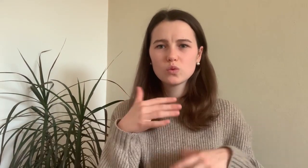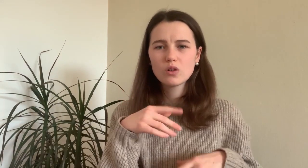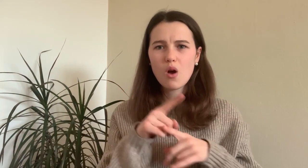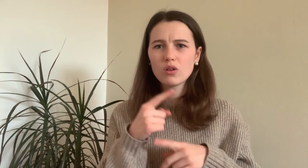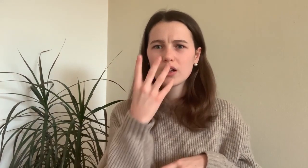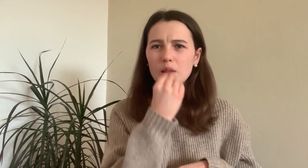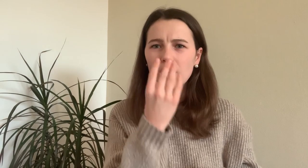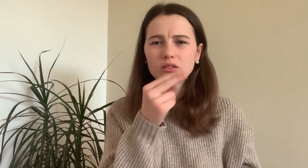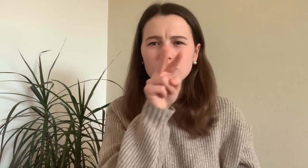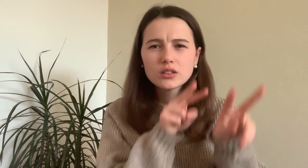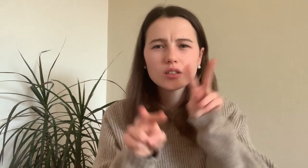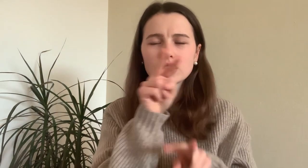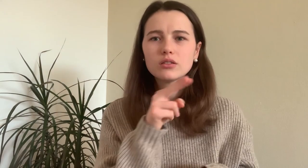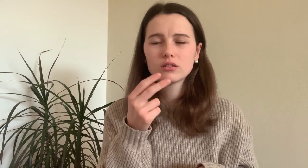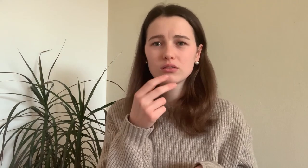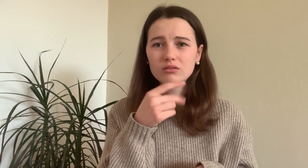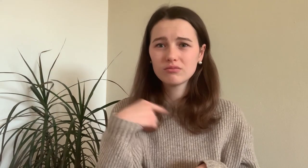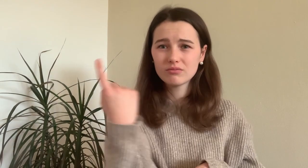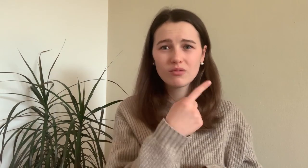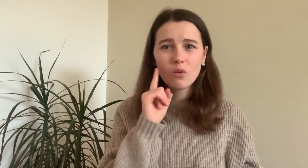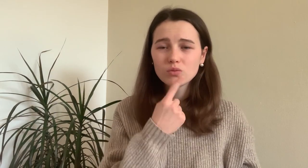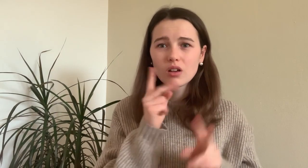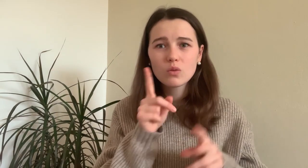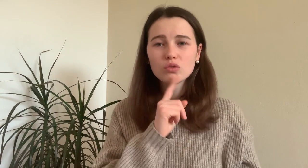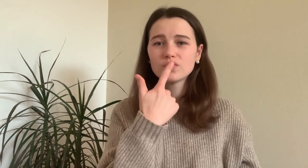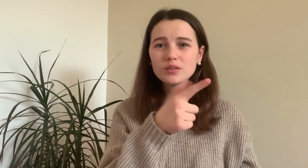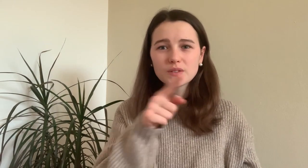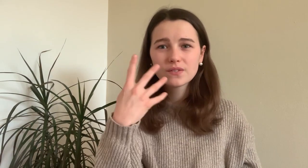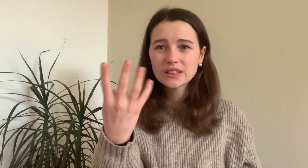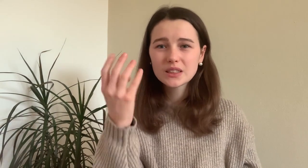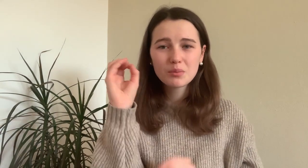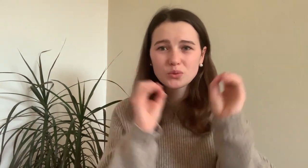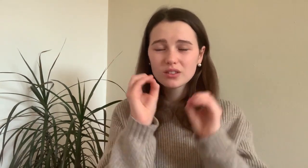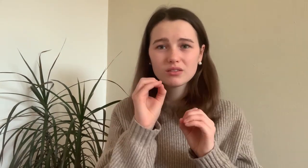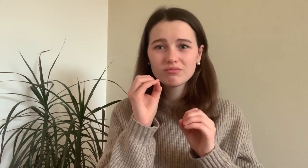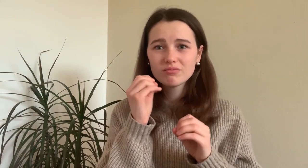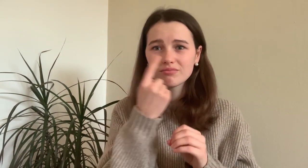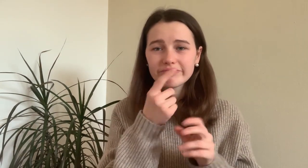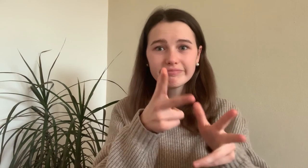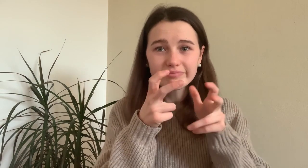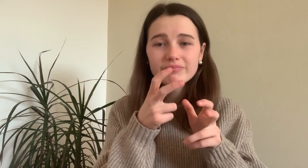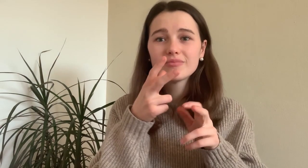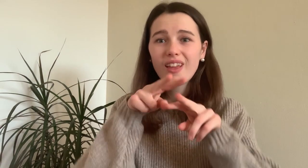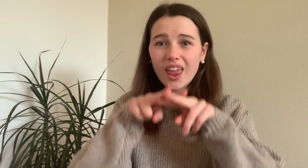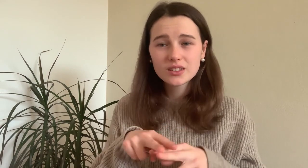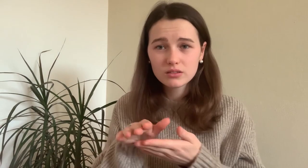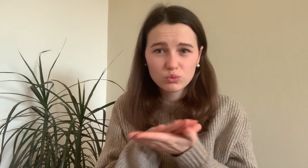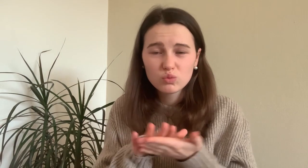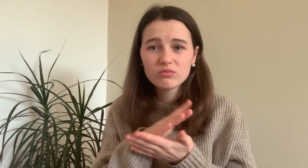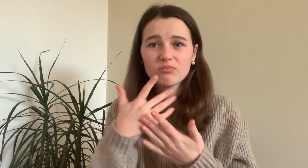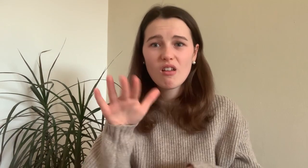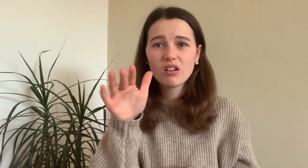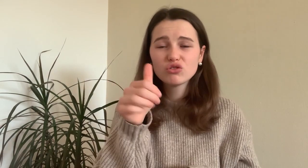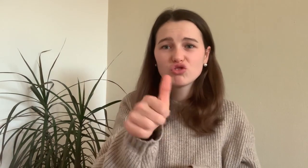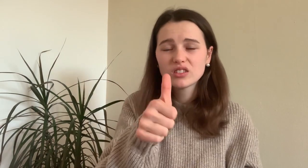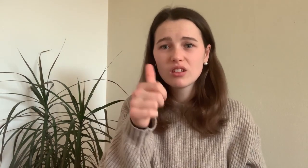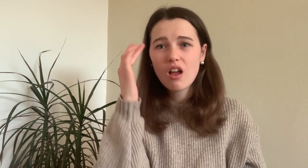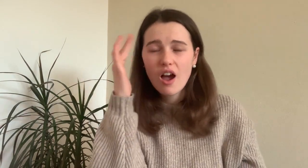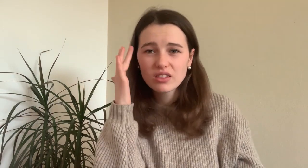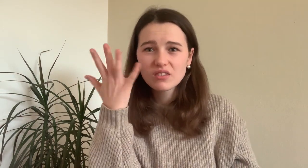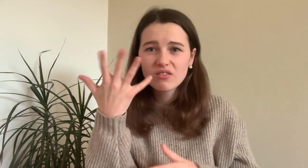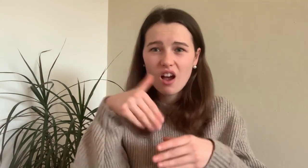Lipreading is so hard....we deaf people can only read 20 to 40% of what is being said. The remaining words or letters have to be guessed.